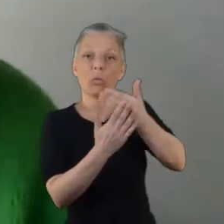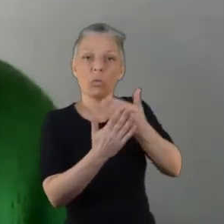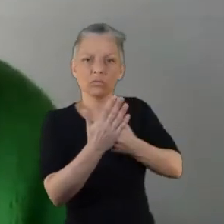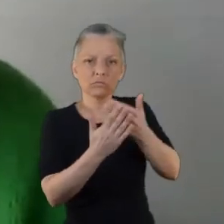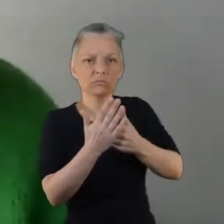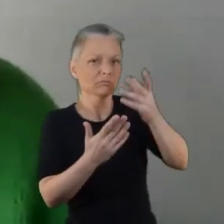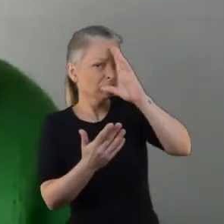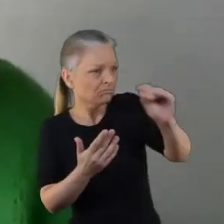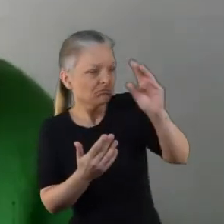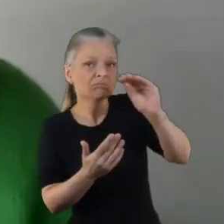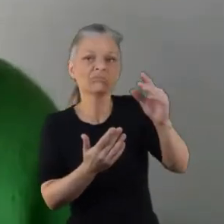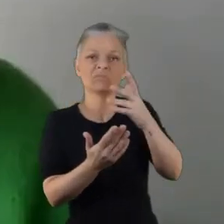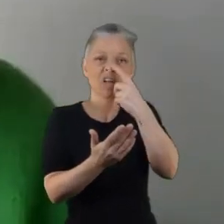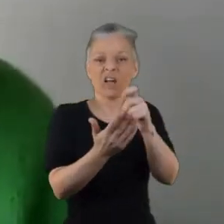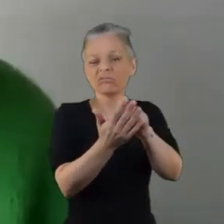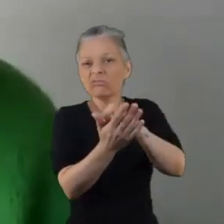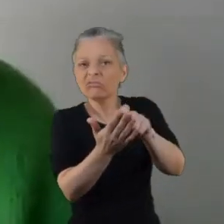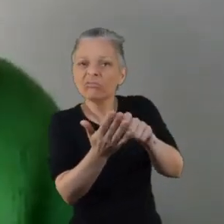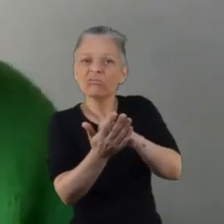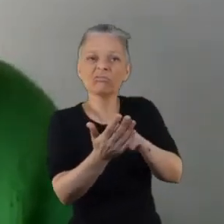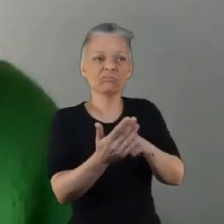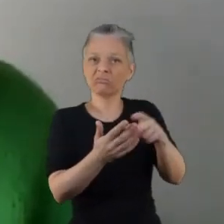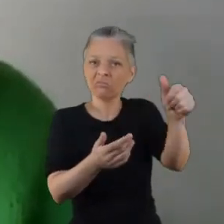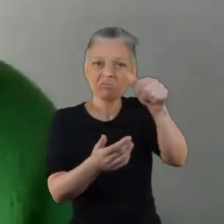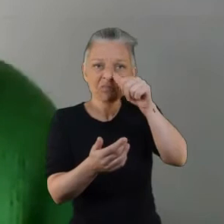to say it's taking a little bit longer the remote before and it's a bit of a slow process